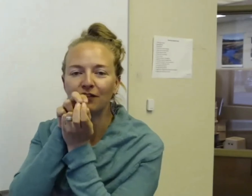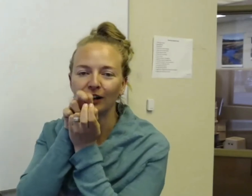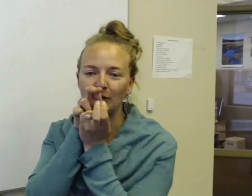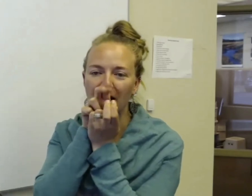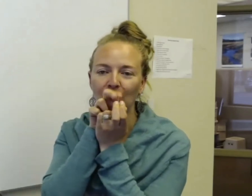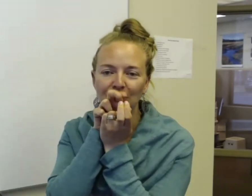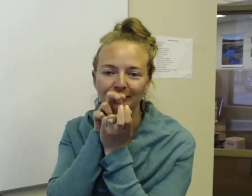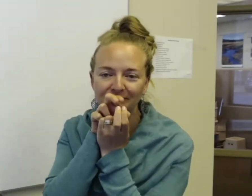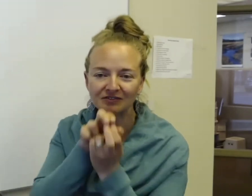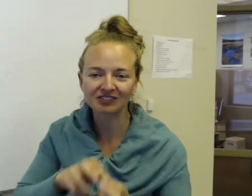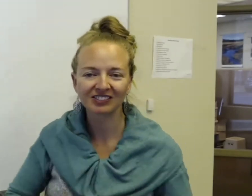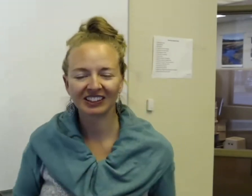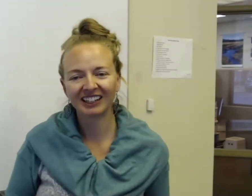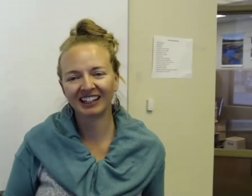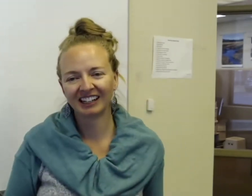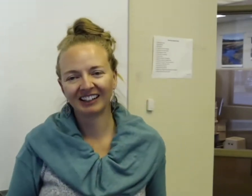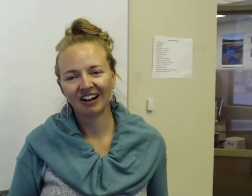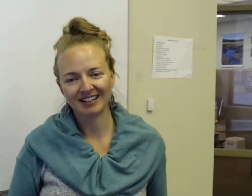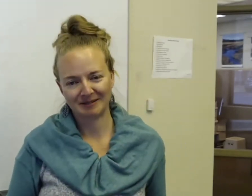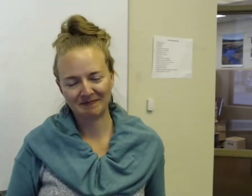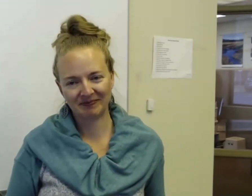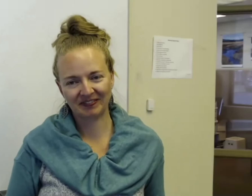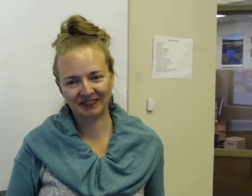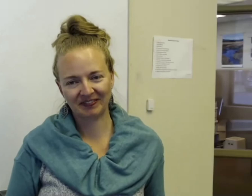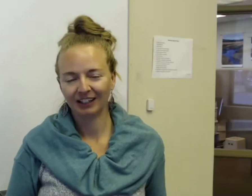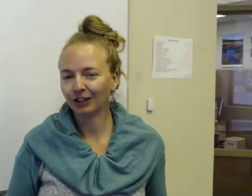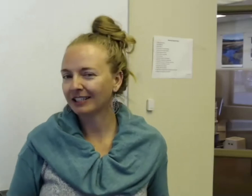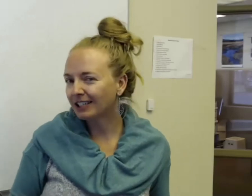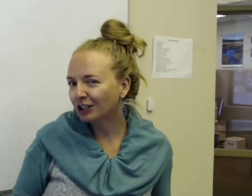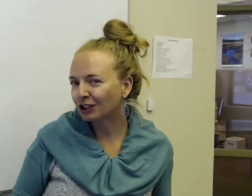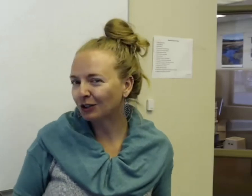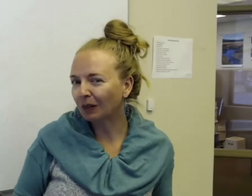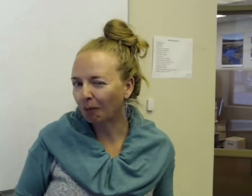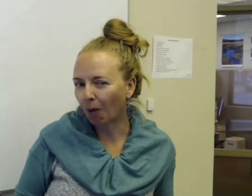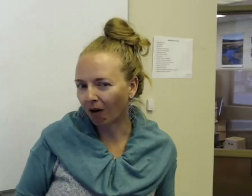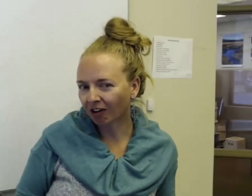that in front of your mouth, too. Awesome! Do you think you could do a little more?